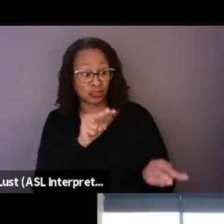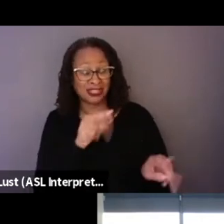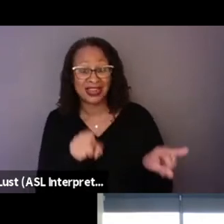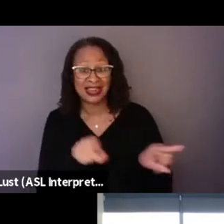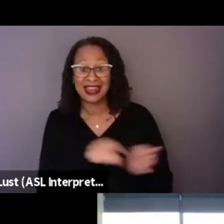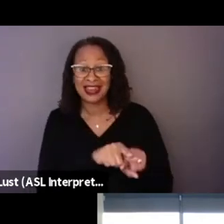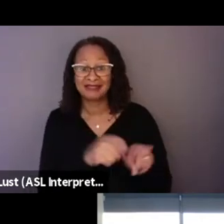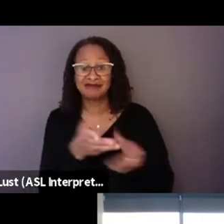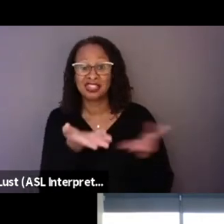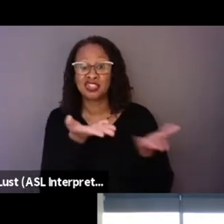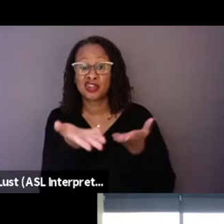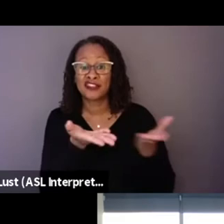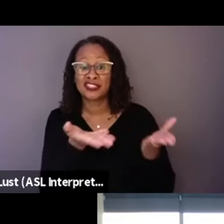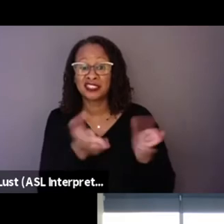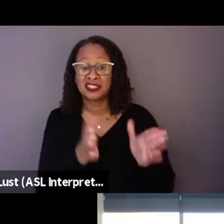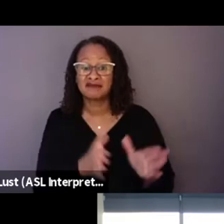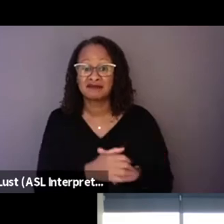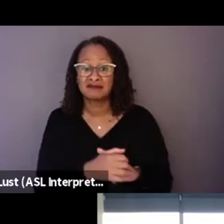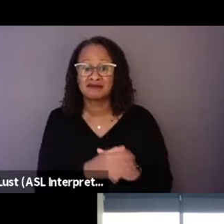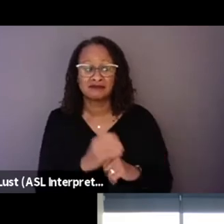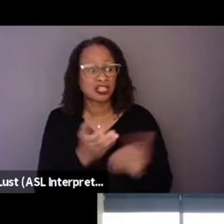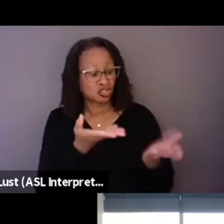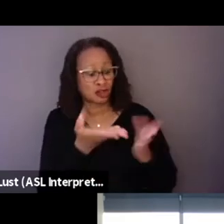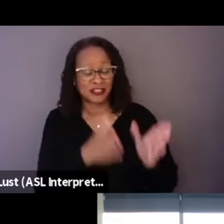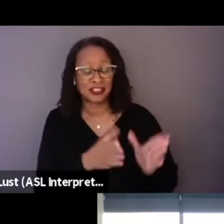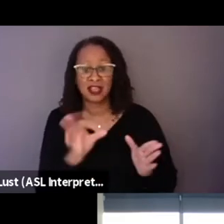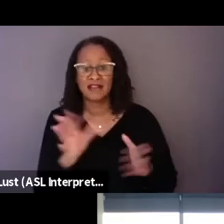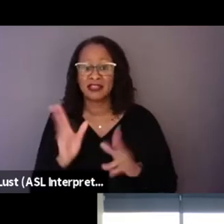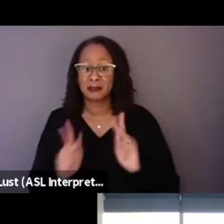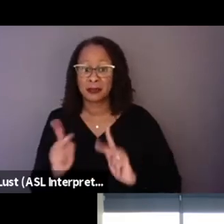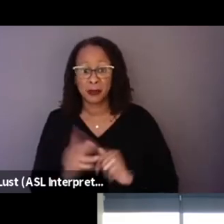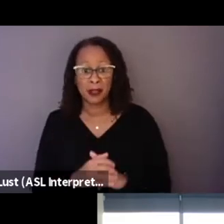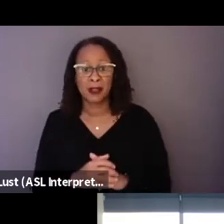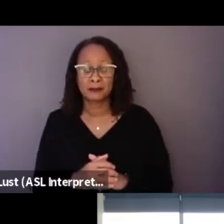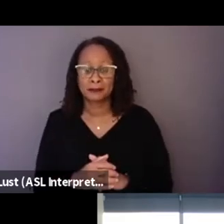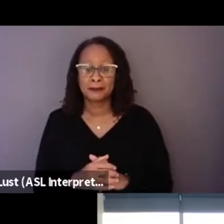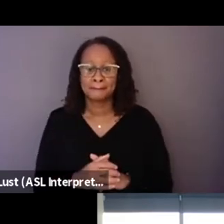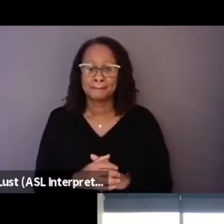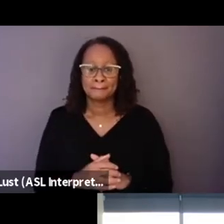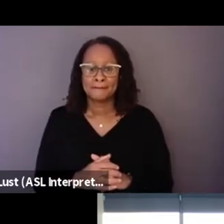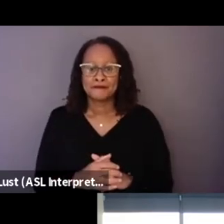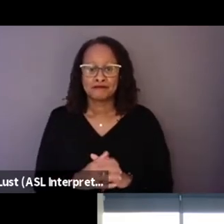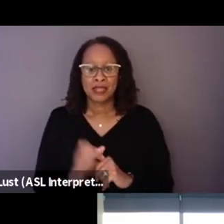like the servants of the people. So it's really, they have a lot of,